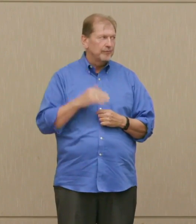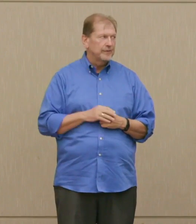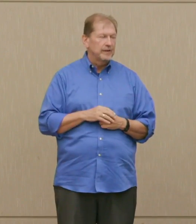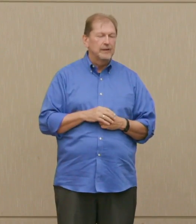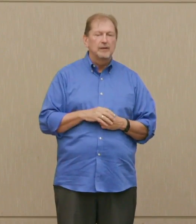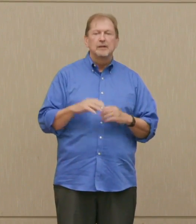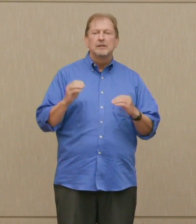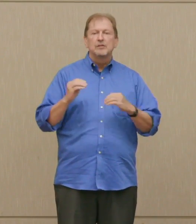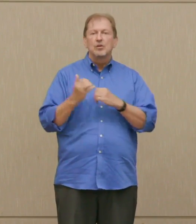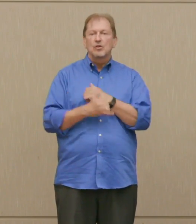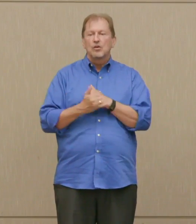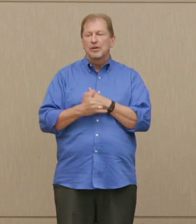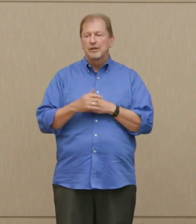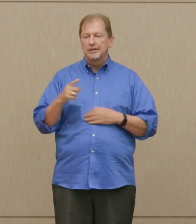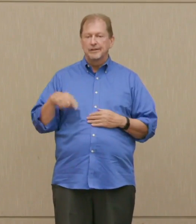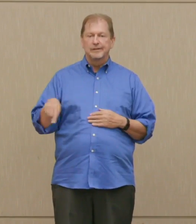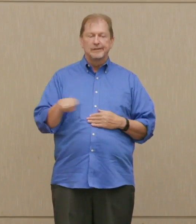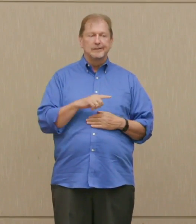advertisement for Kim Jong-un.